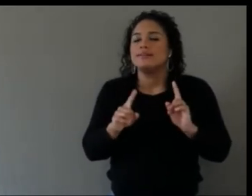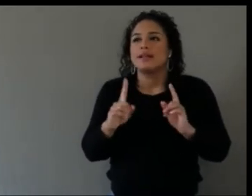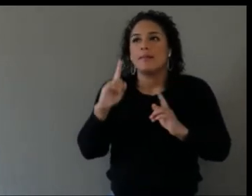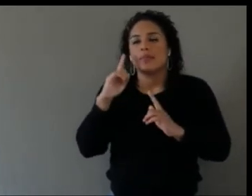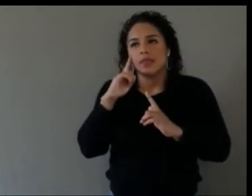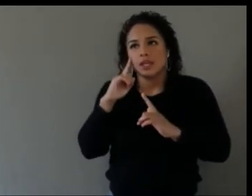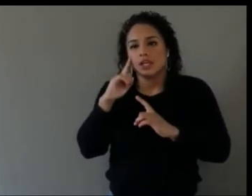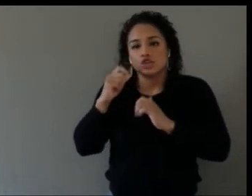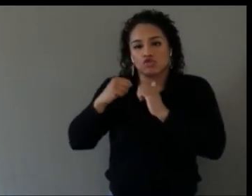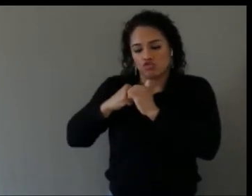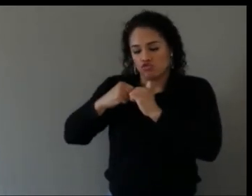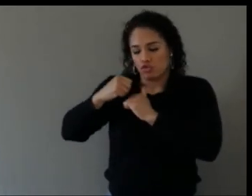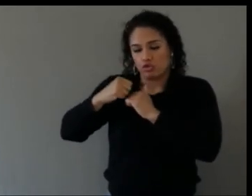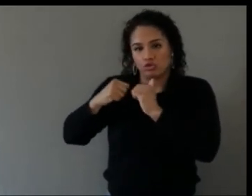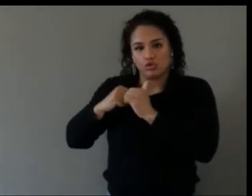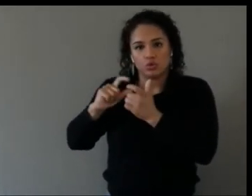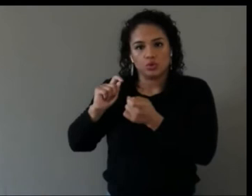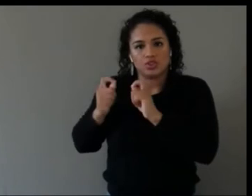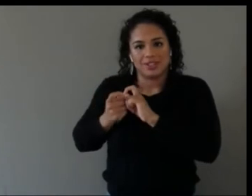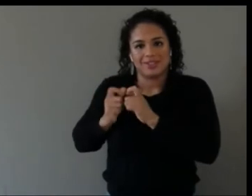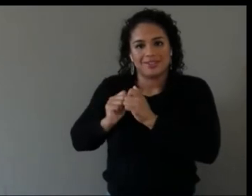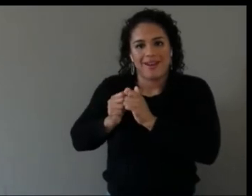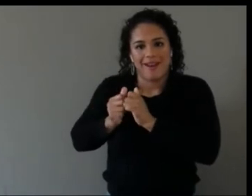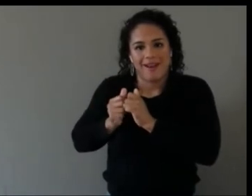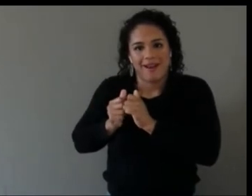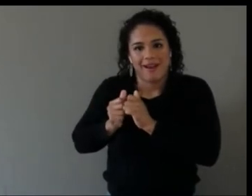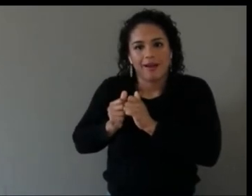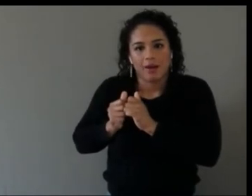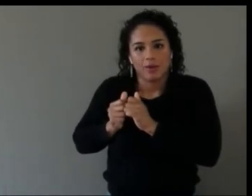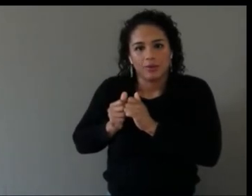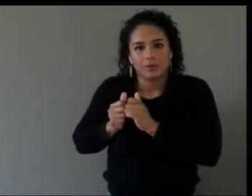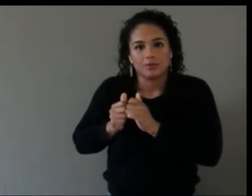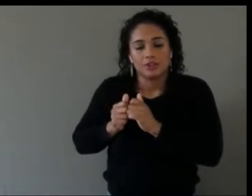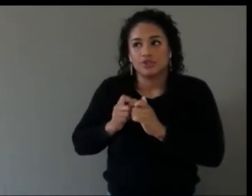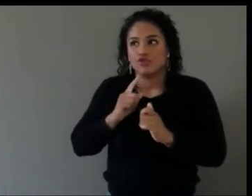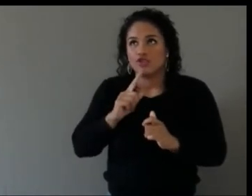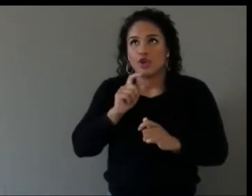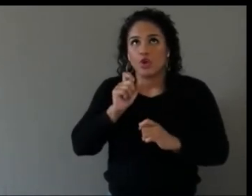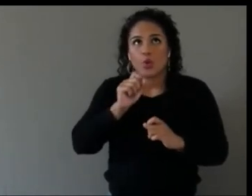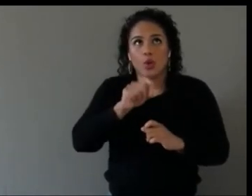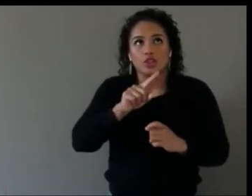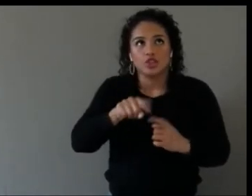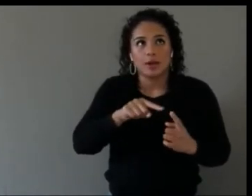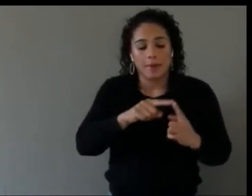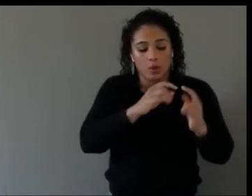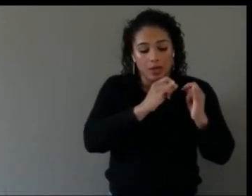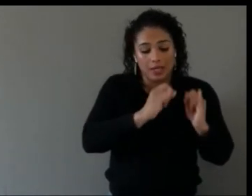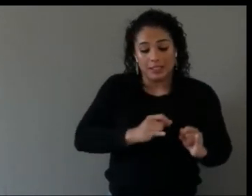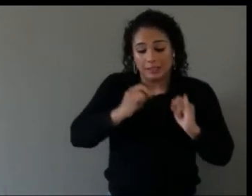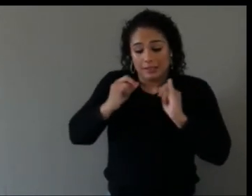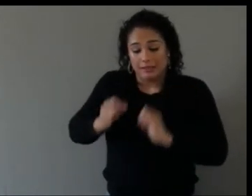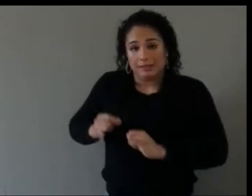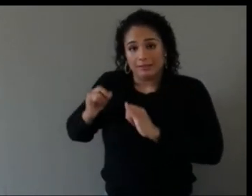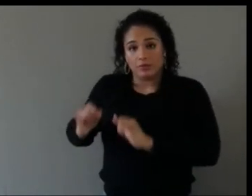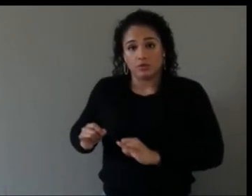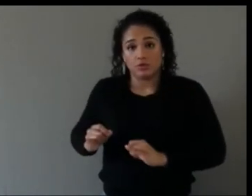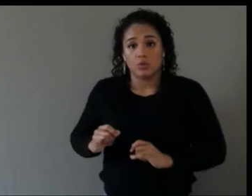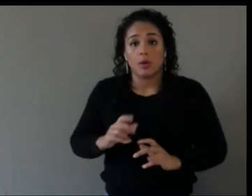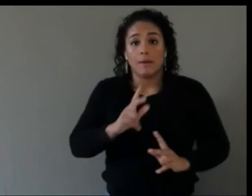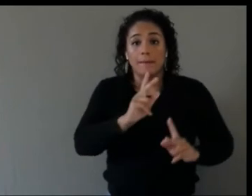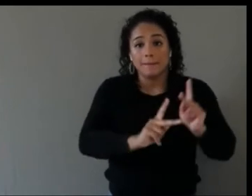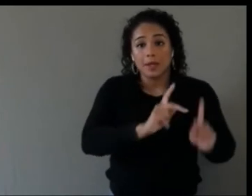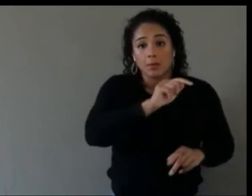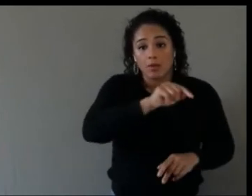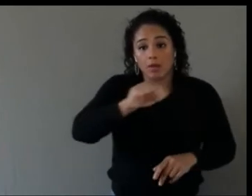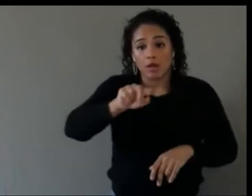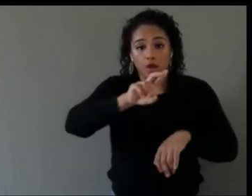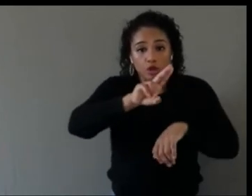it's a question of individuals who are using the technology, and then it's really also